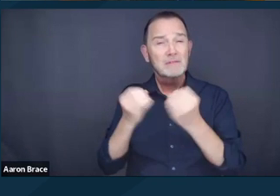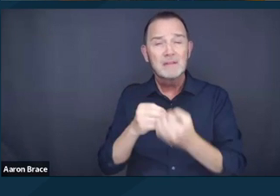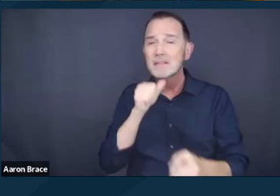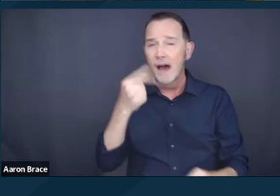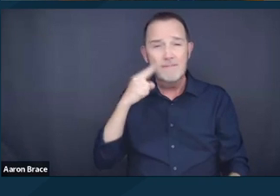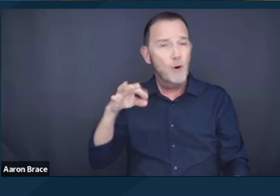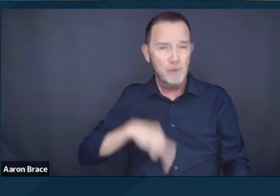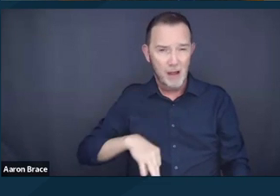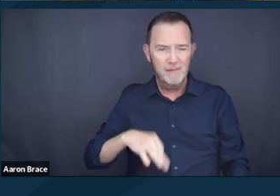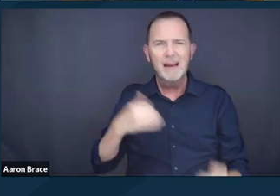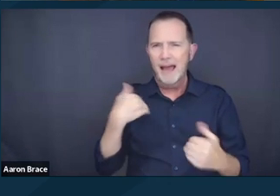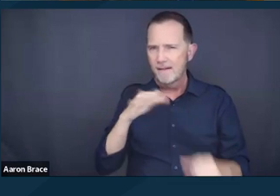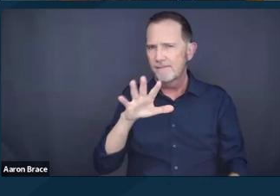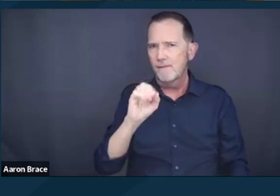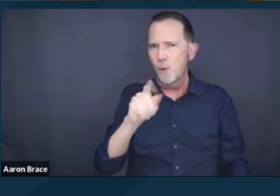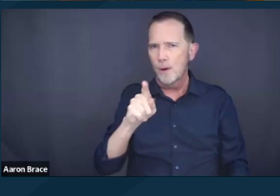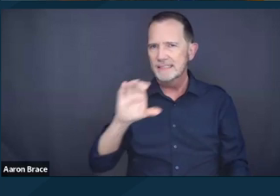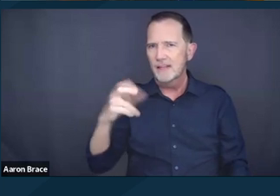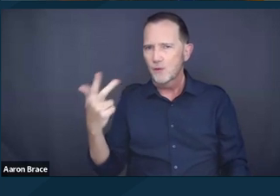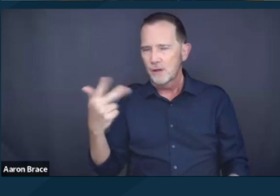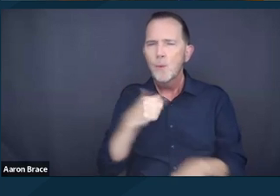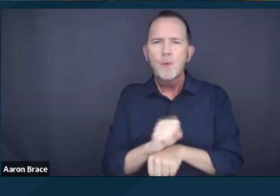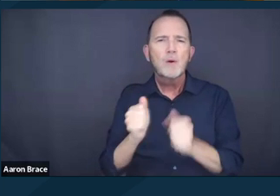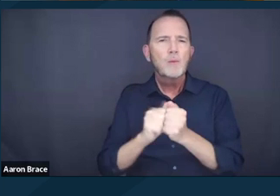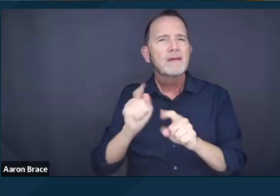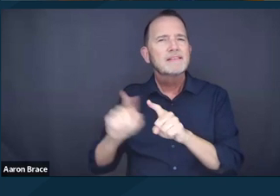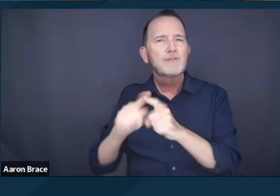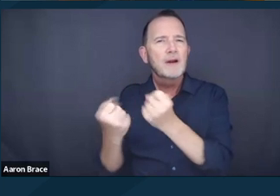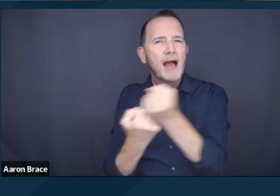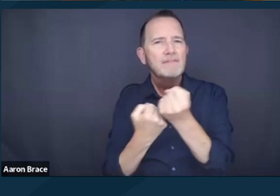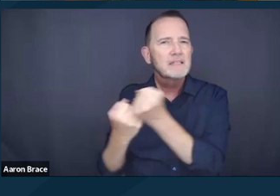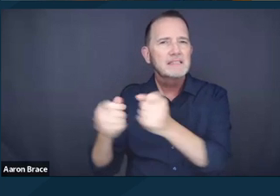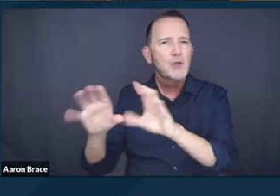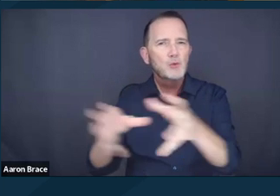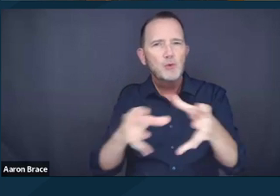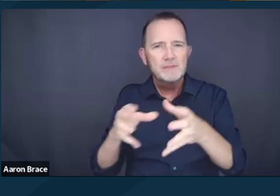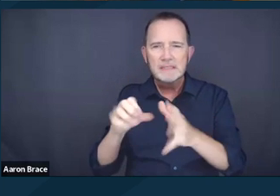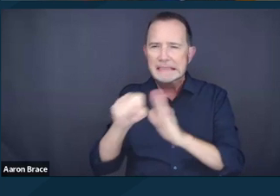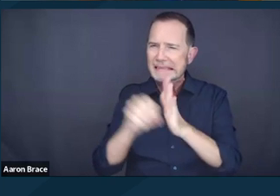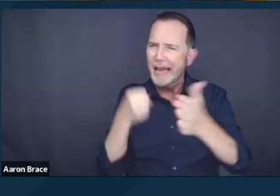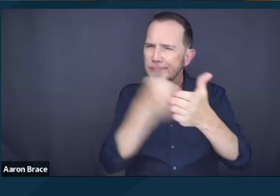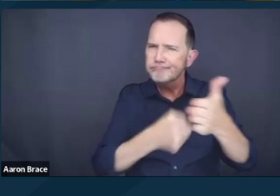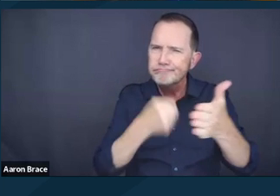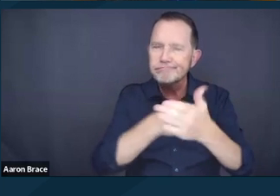working in coordination with other advocacy groups at the state and national levels to advance housing justice